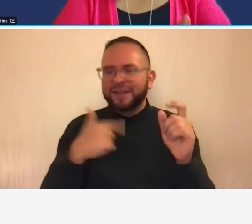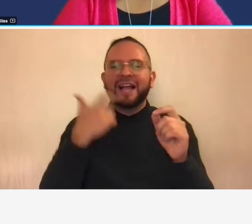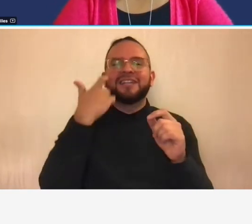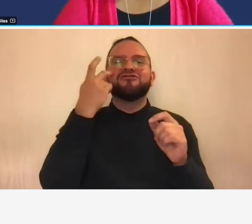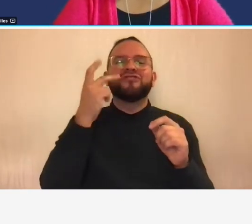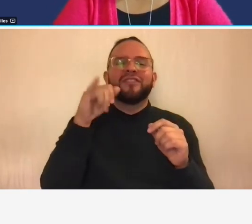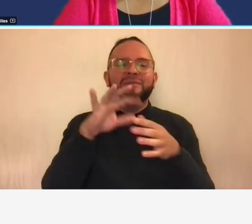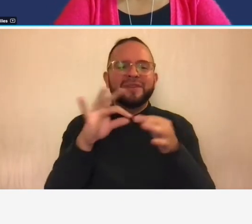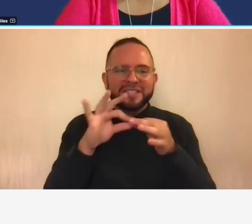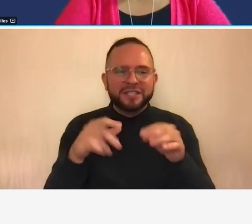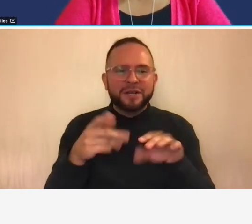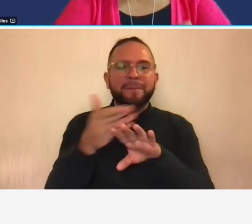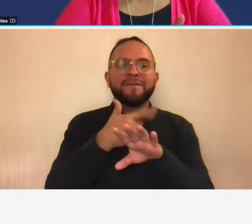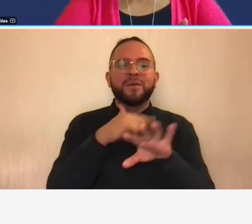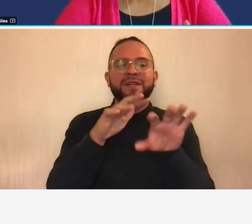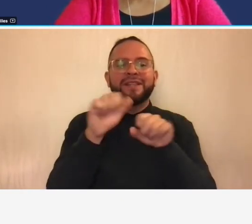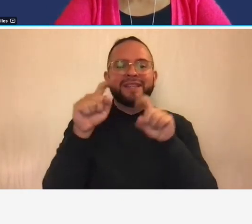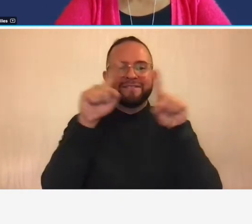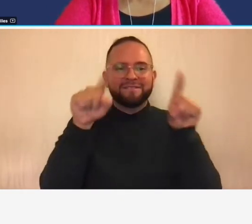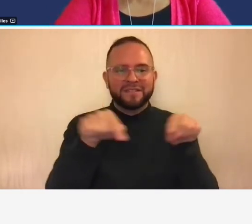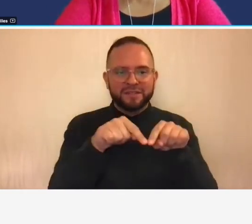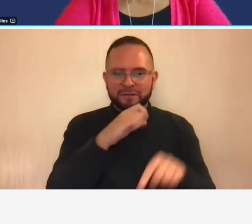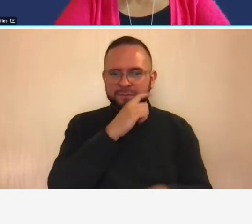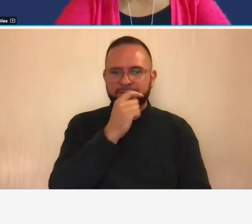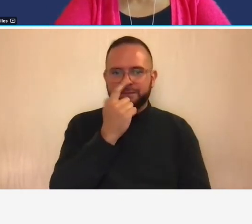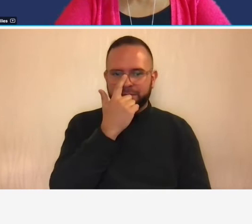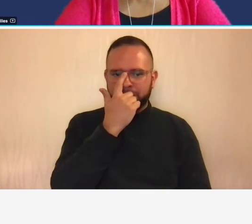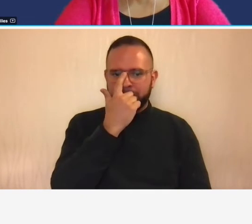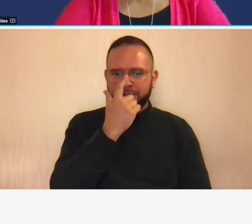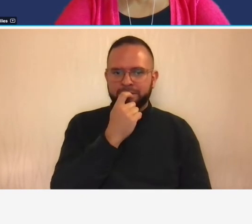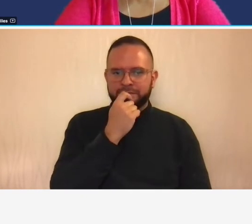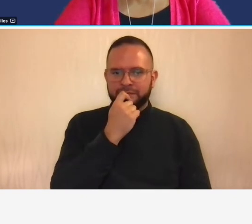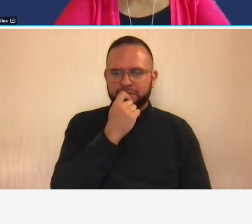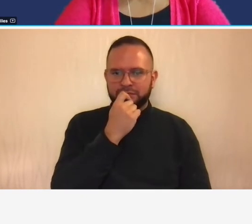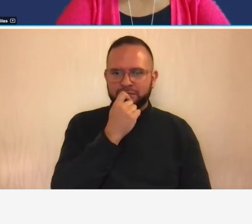leave this um screen i do want to bring to your attention one more thing about this time sheet